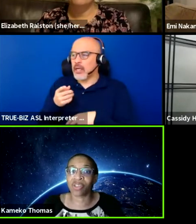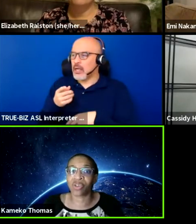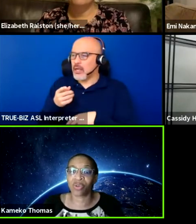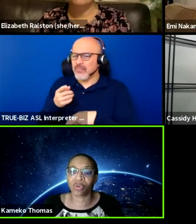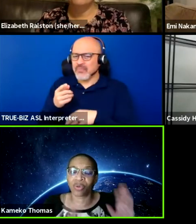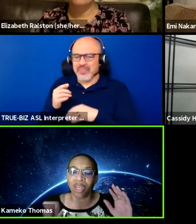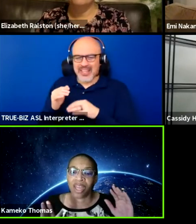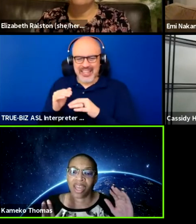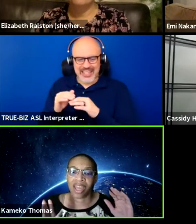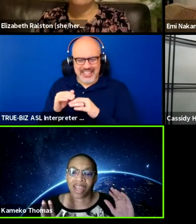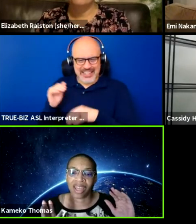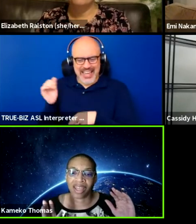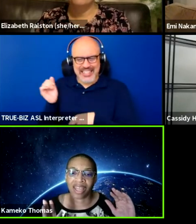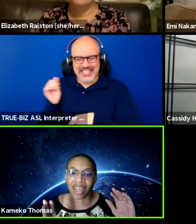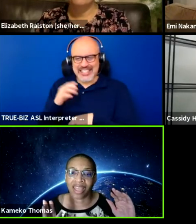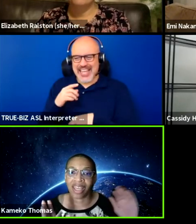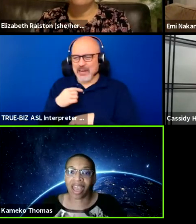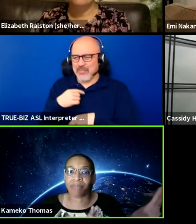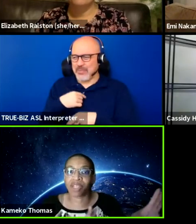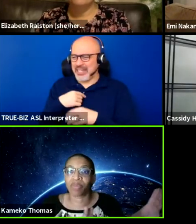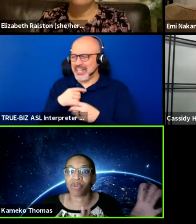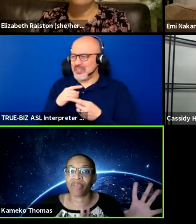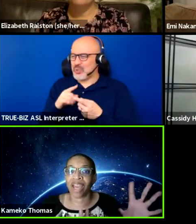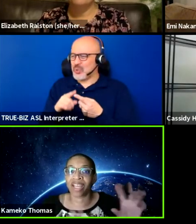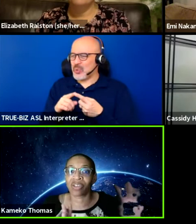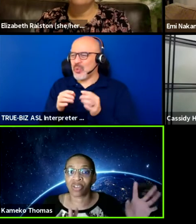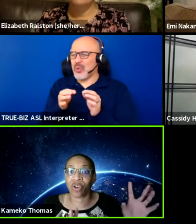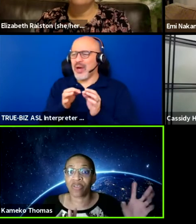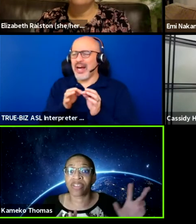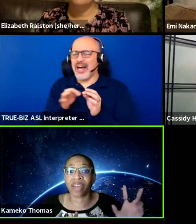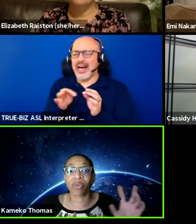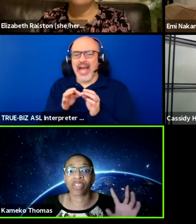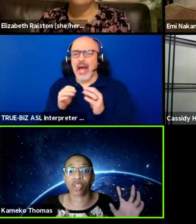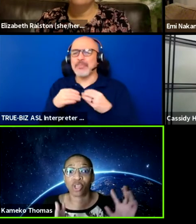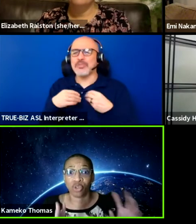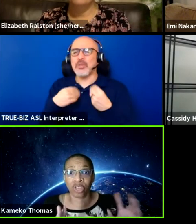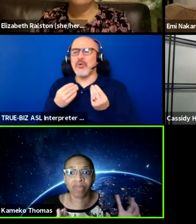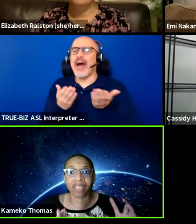to a caption providing service that was extremely expensive.